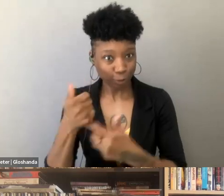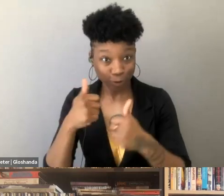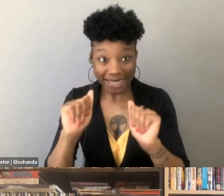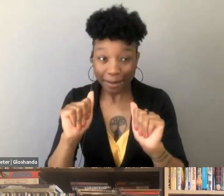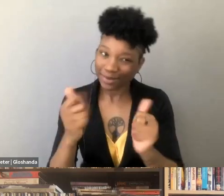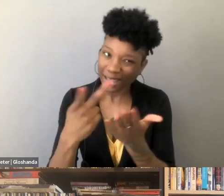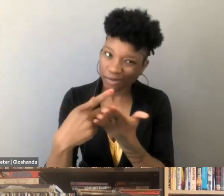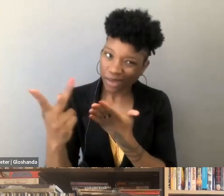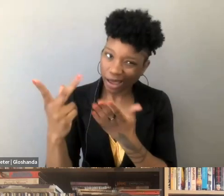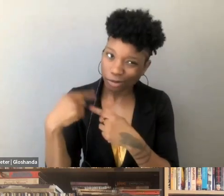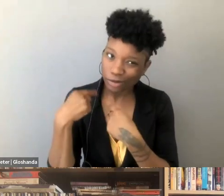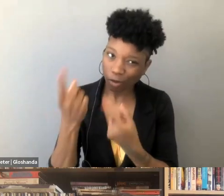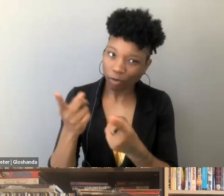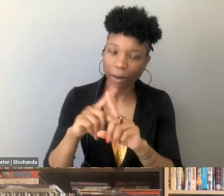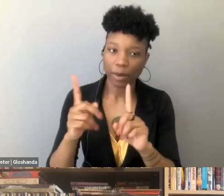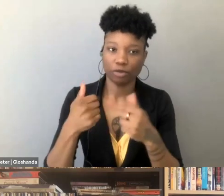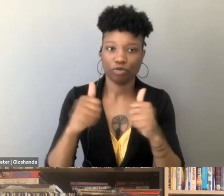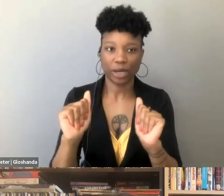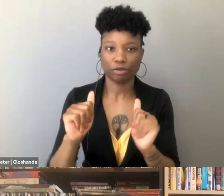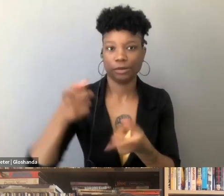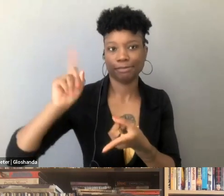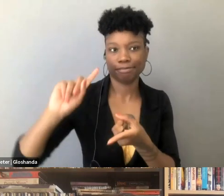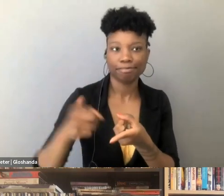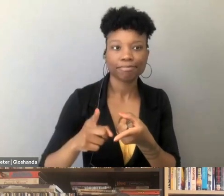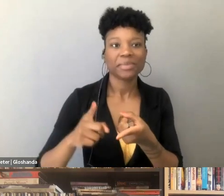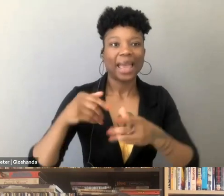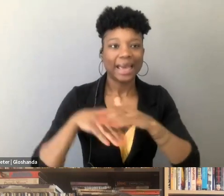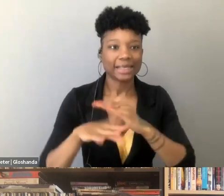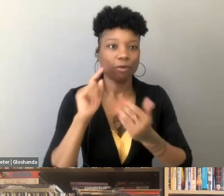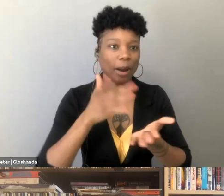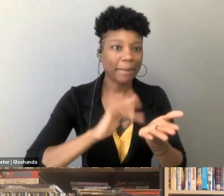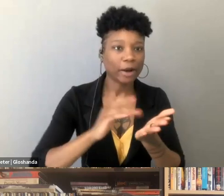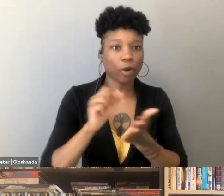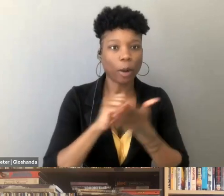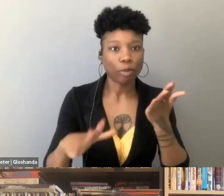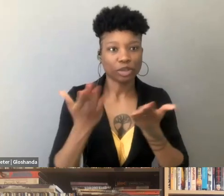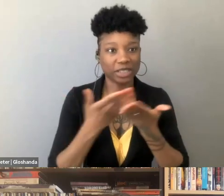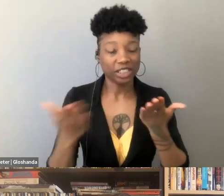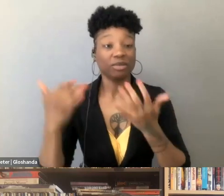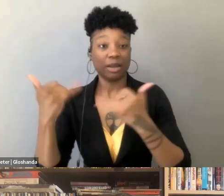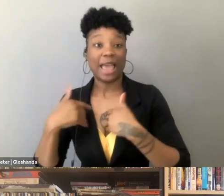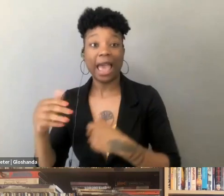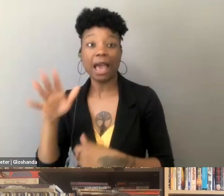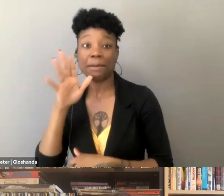but to curtail, you know, medical abortion materials, and also Moms for Liberty is directly calling